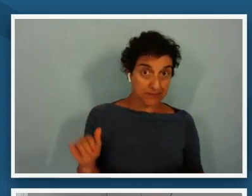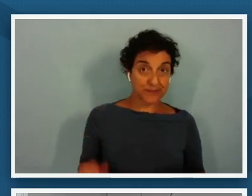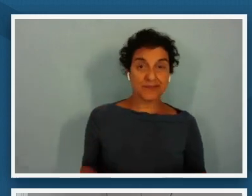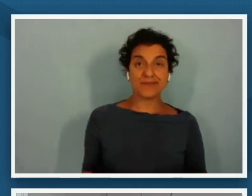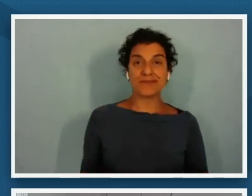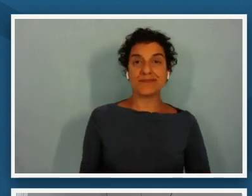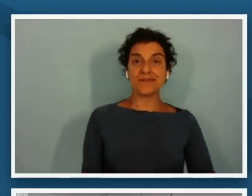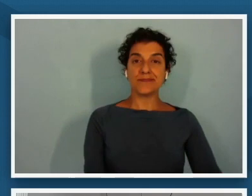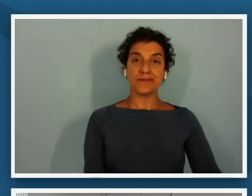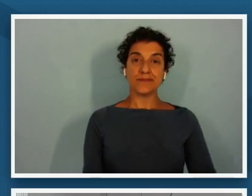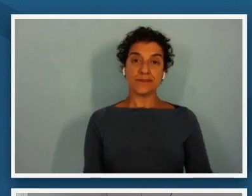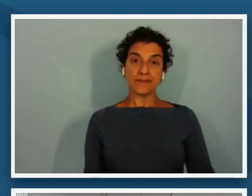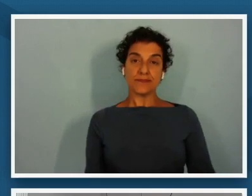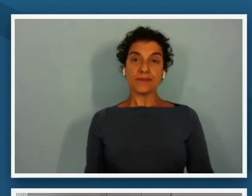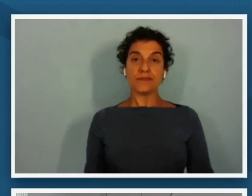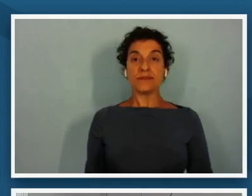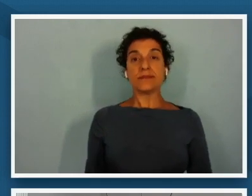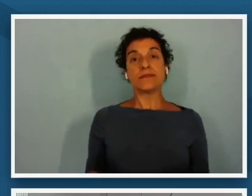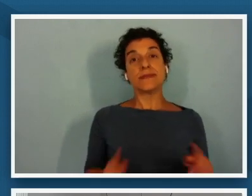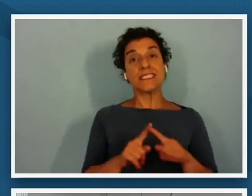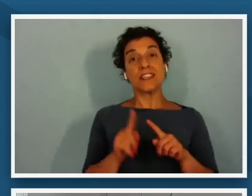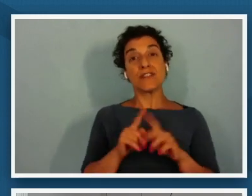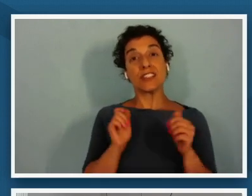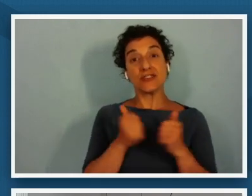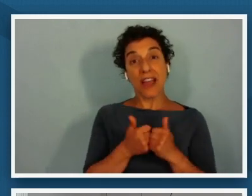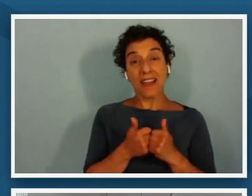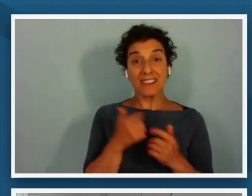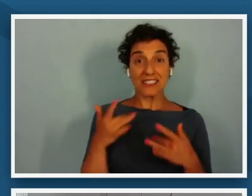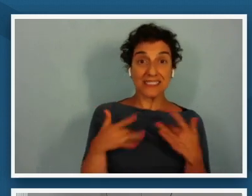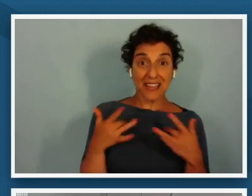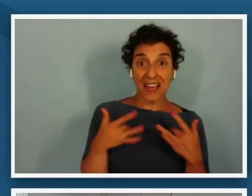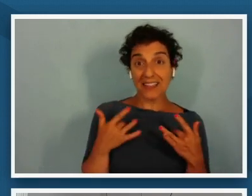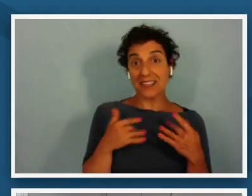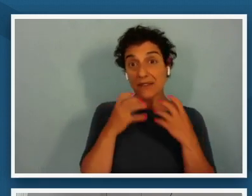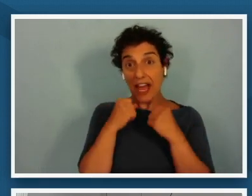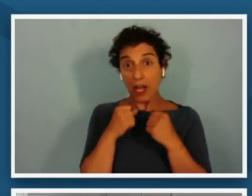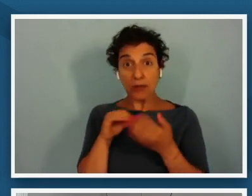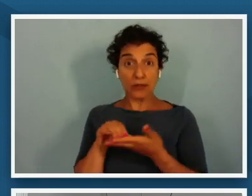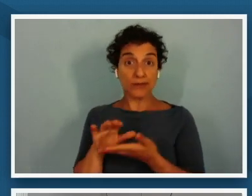capture things that are challenging exciting or valuable